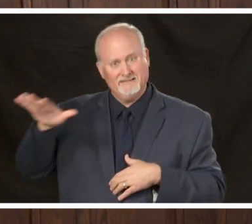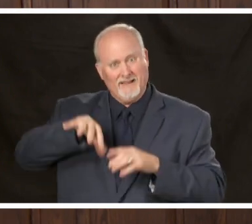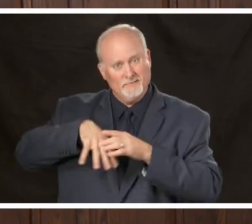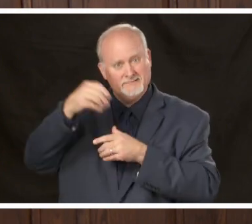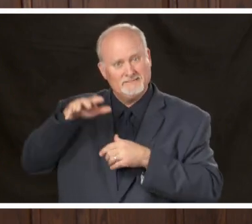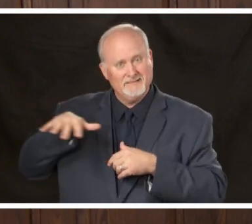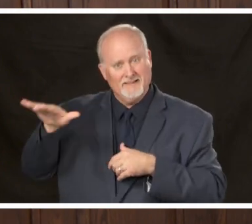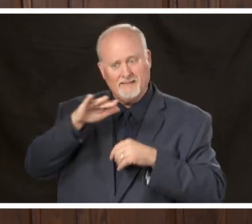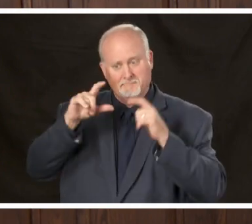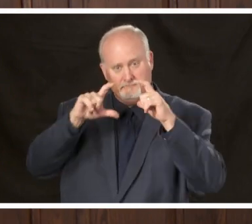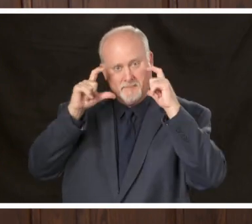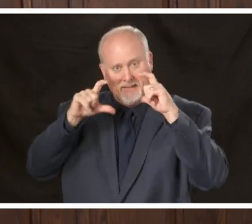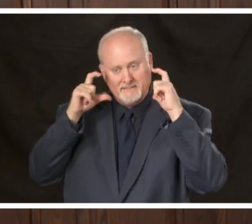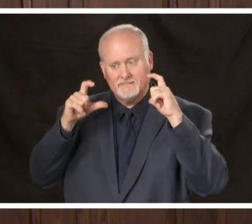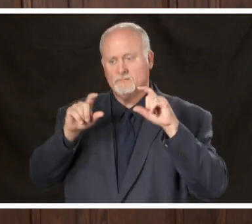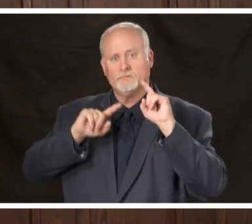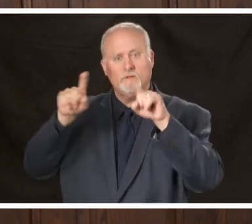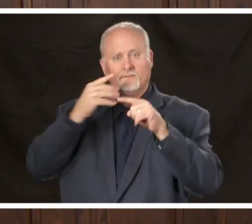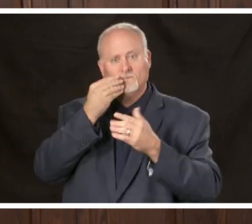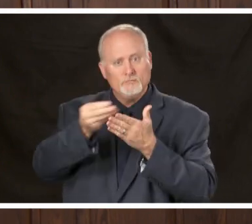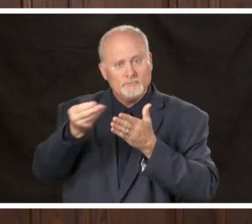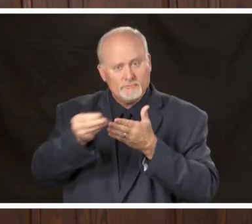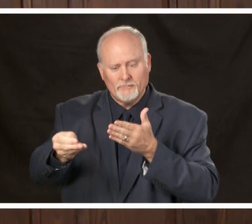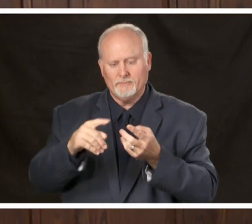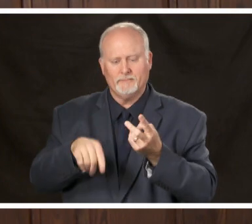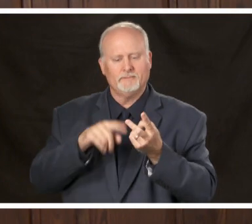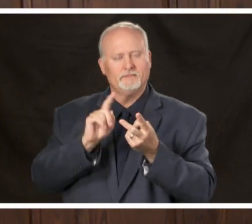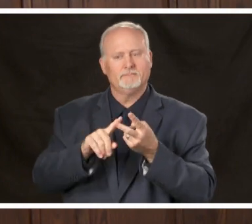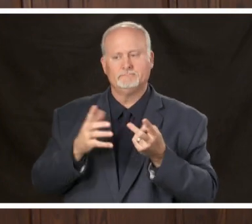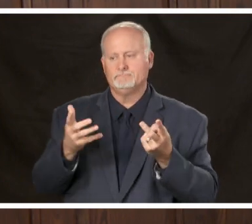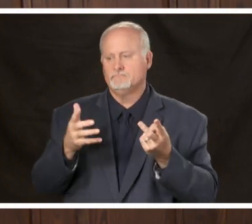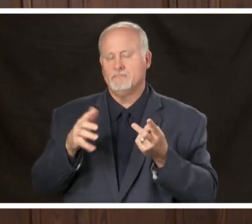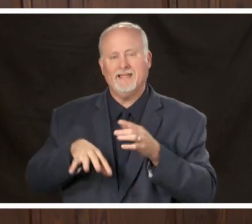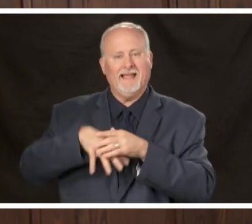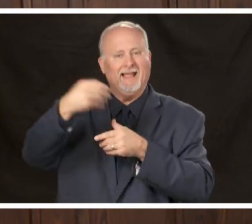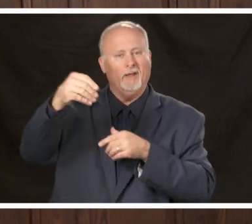masking when we go to the grocery store when we get it out in public when we go